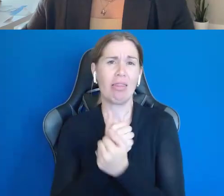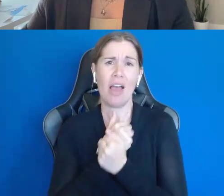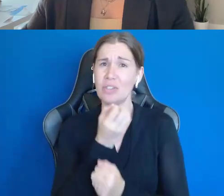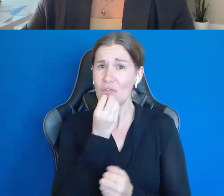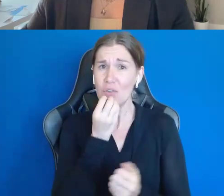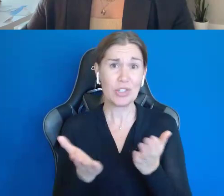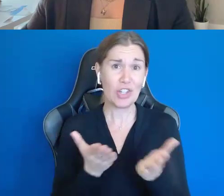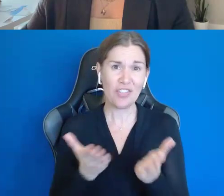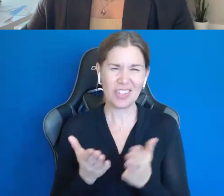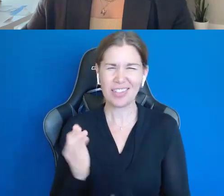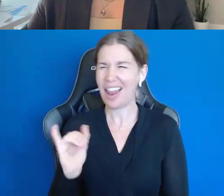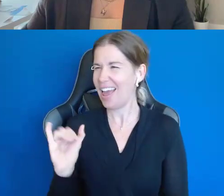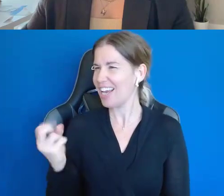kind of like Shawn, you know, he got into it.